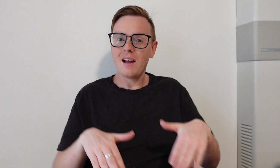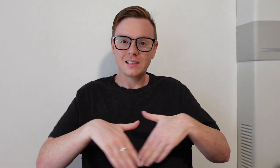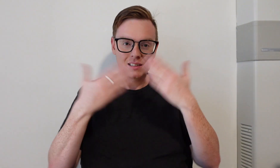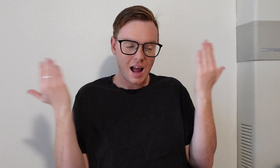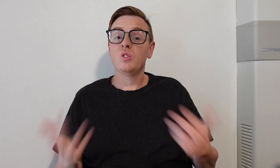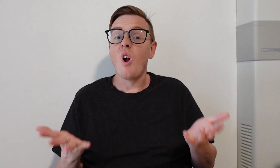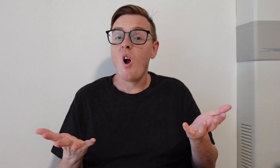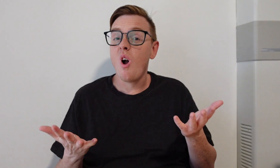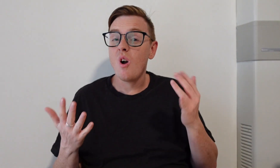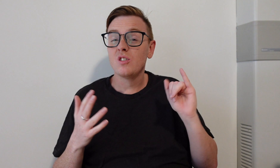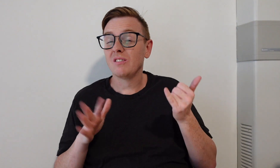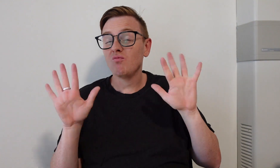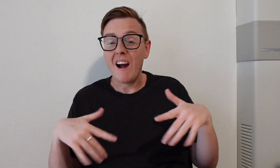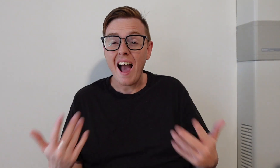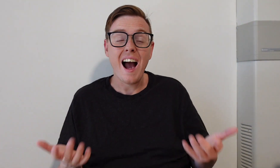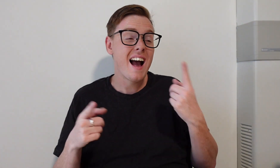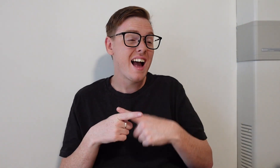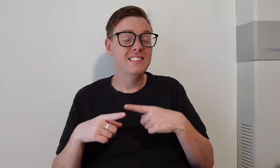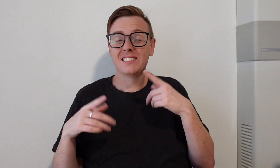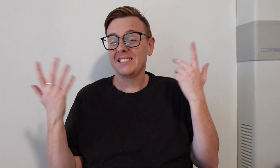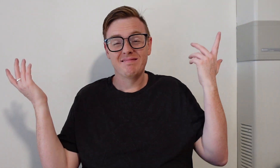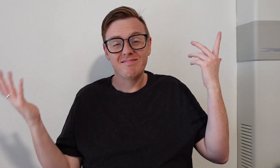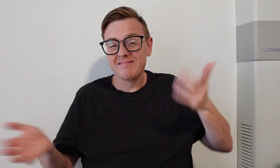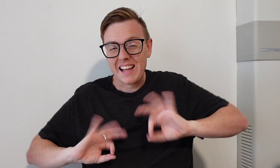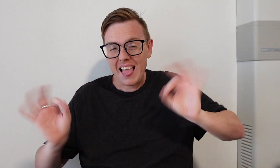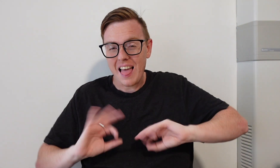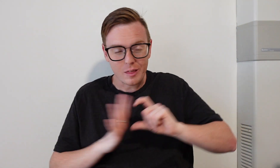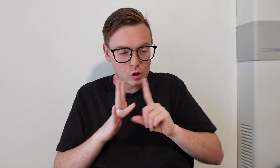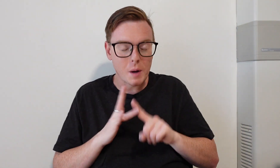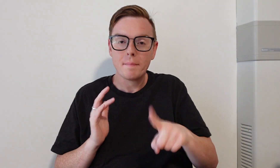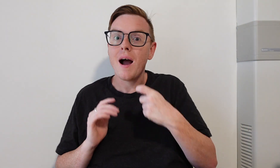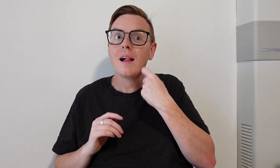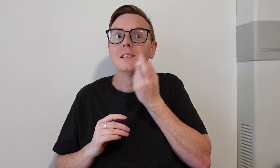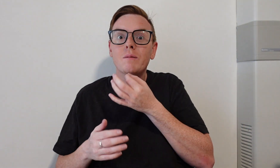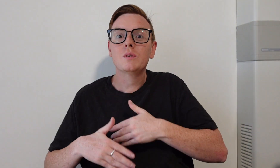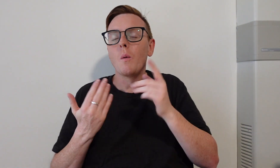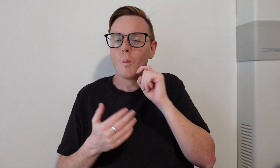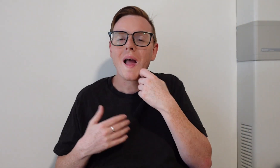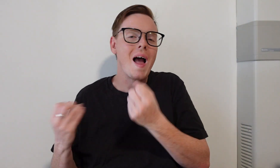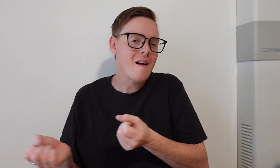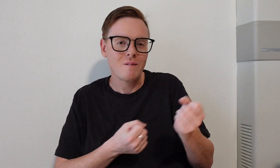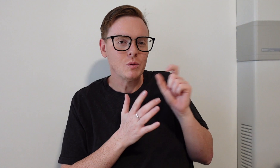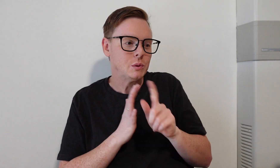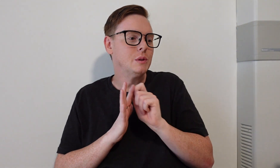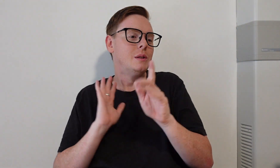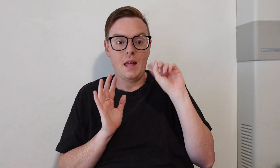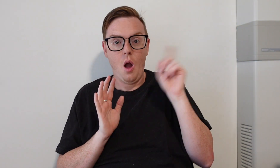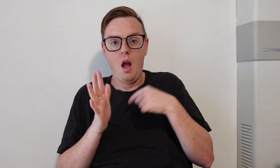Today just relaxing and nothing to do. Next few days might will do something.